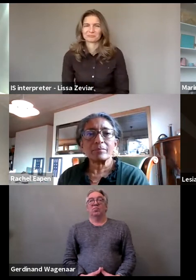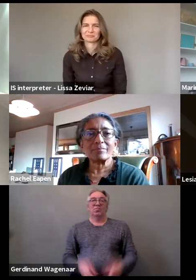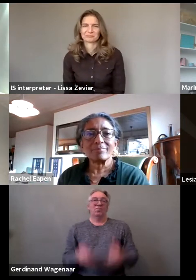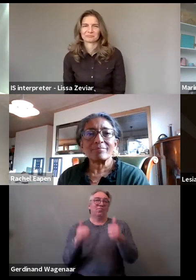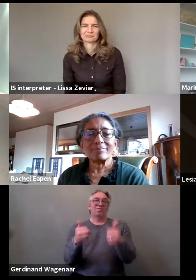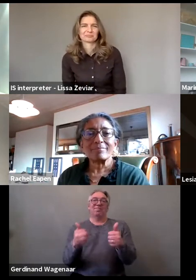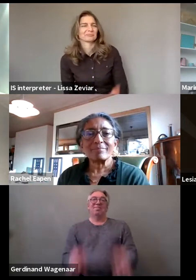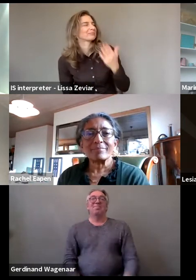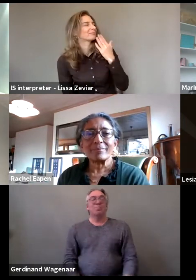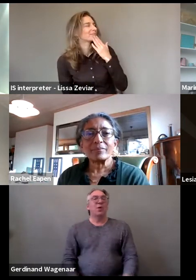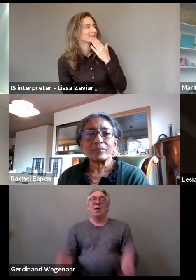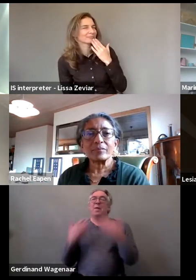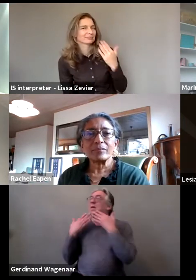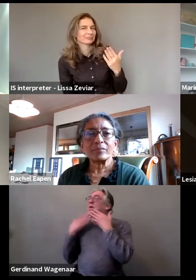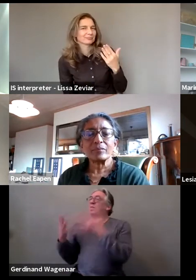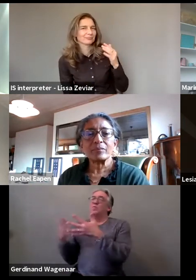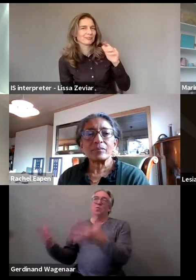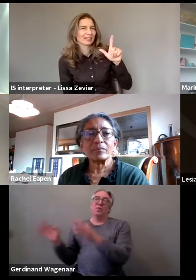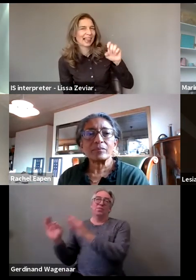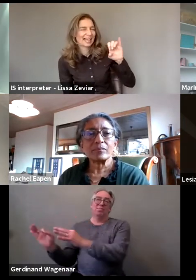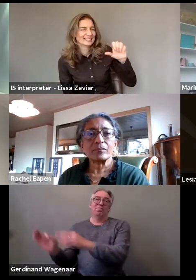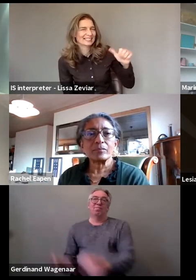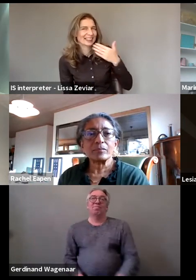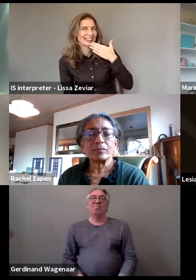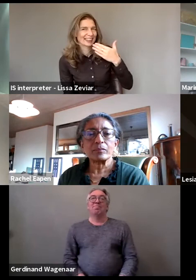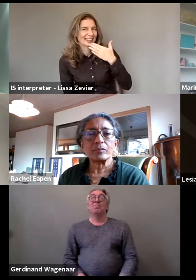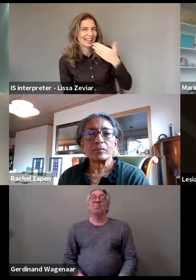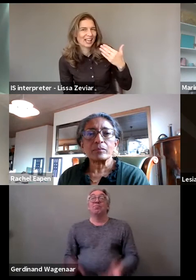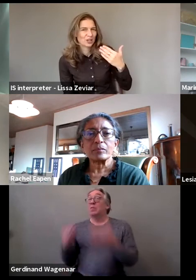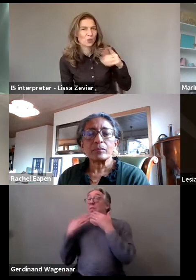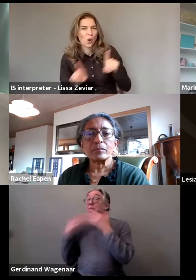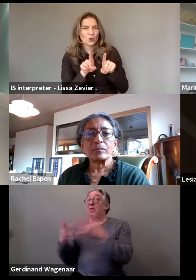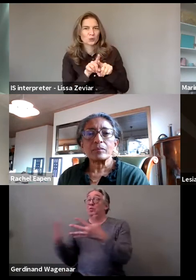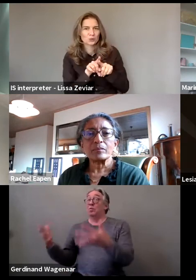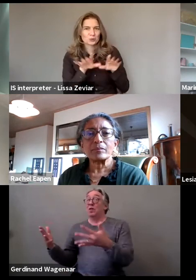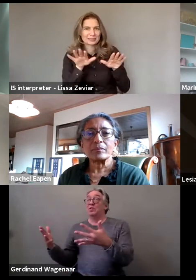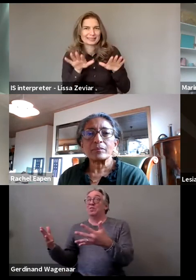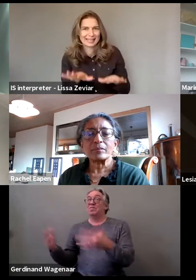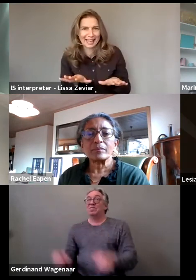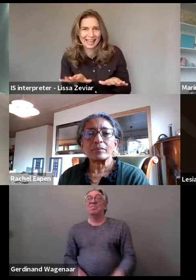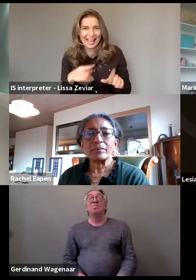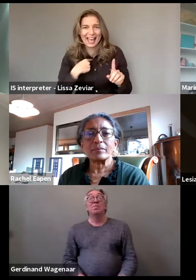Thank you so much for being with us and staying longer because you had to leave by 12:00.